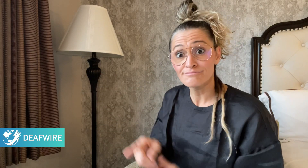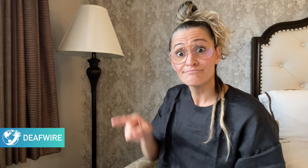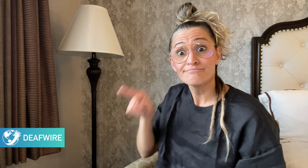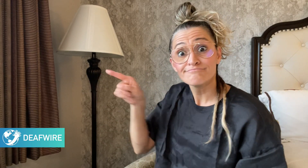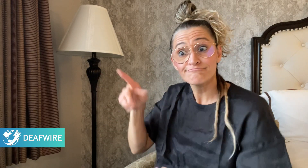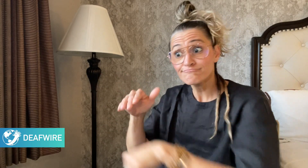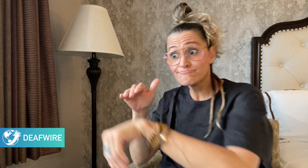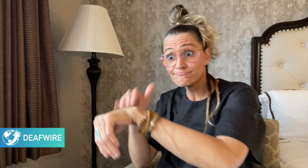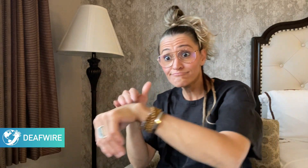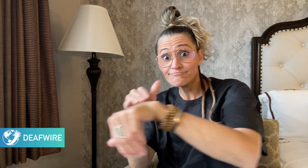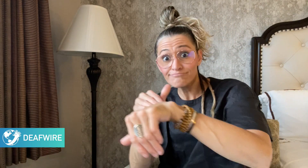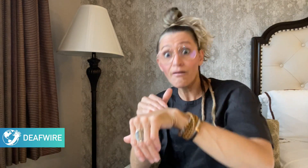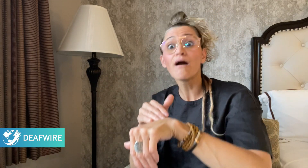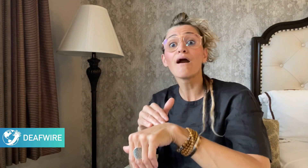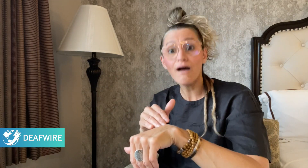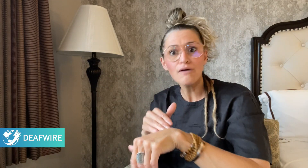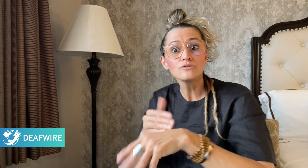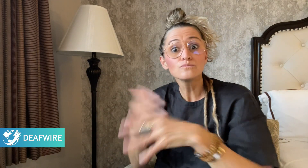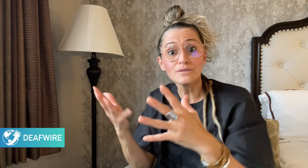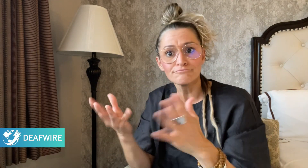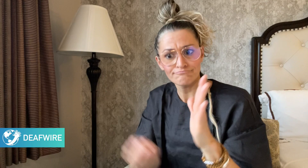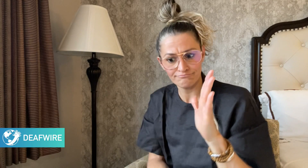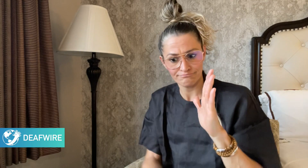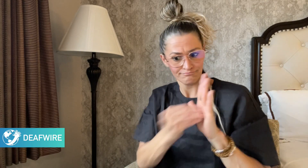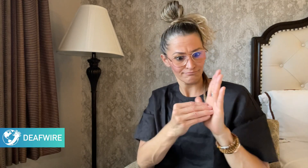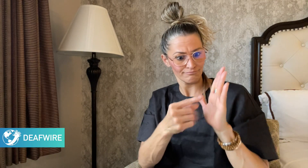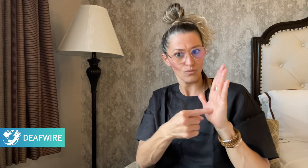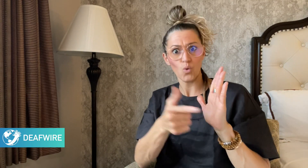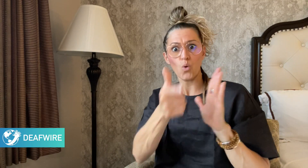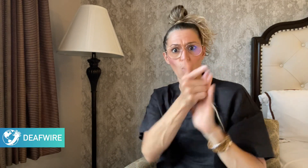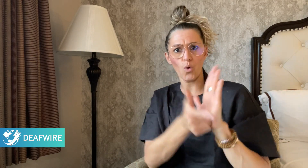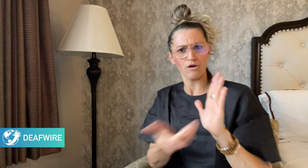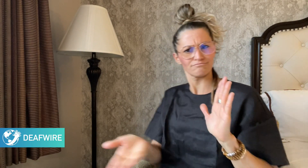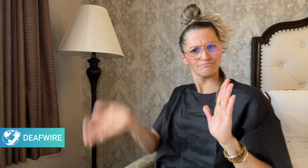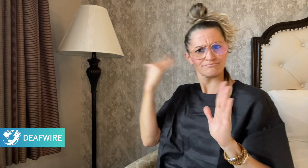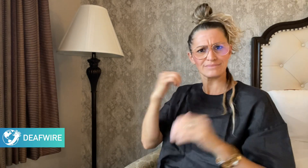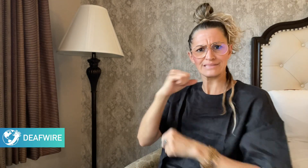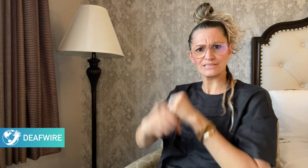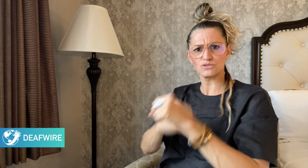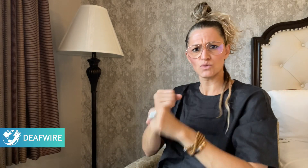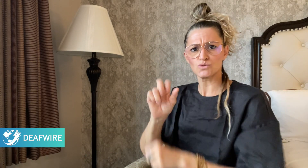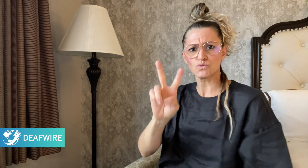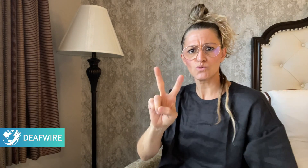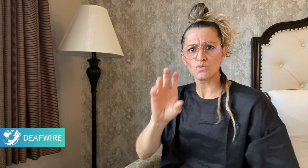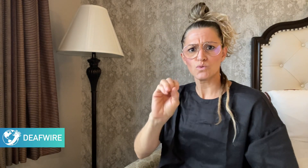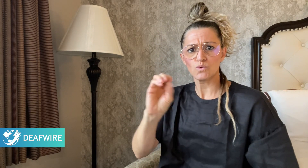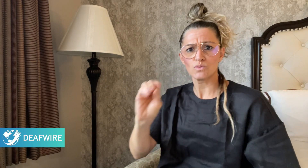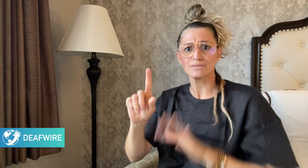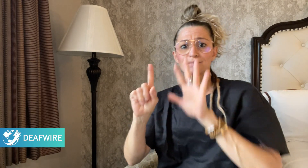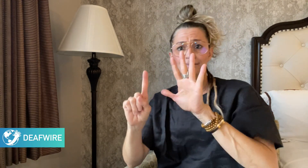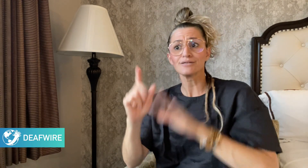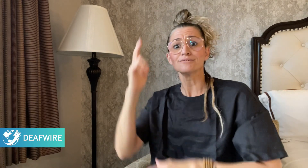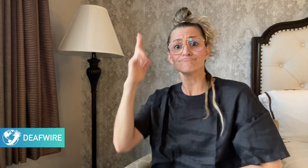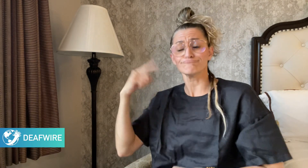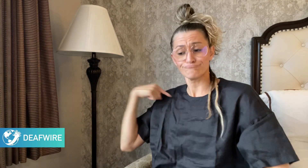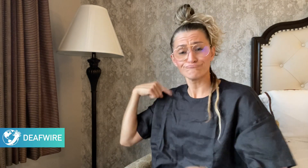This means, for the first time since its enactment